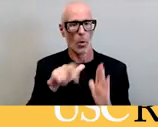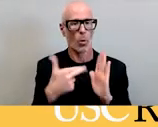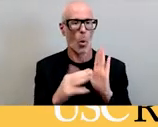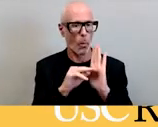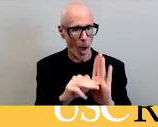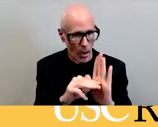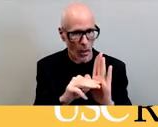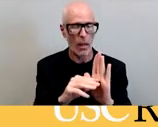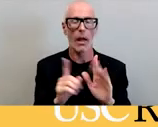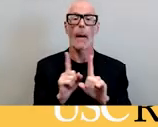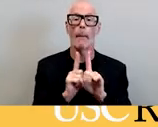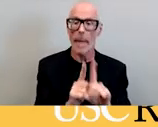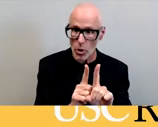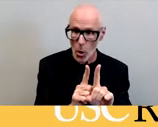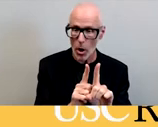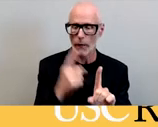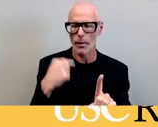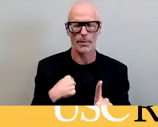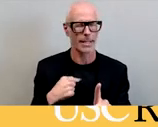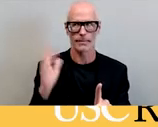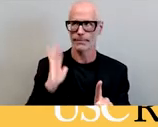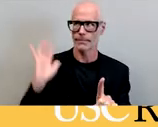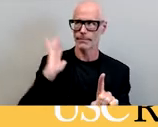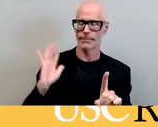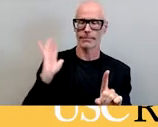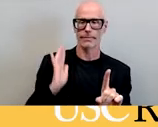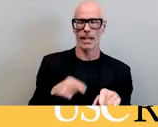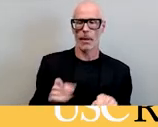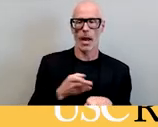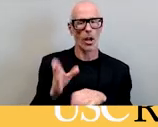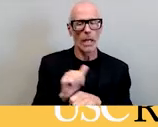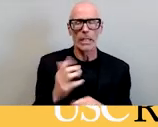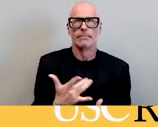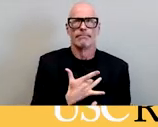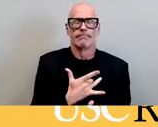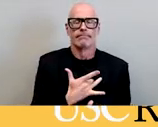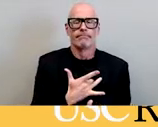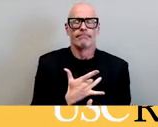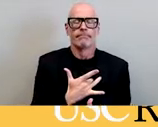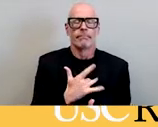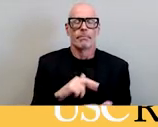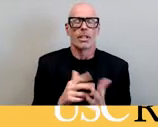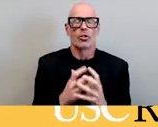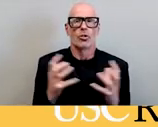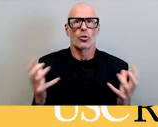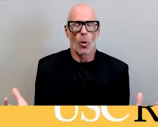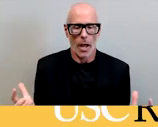and mentor to me so early in my career it means the world to me Debra 23 years later